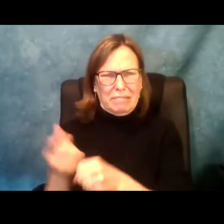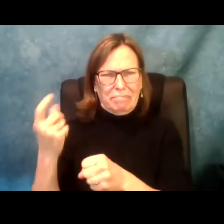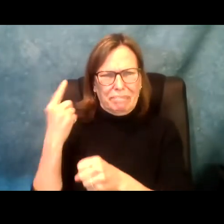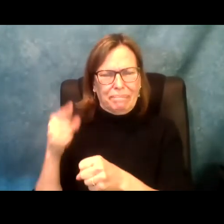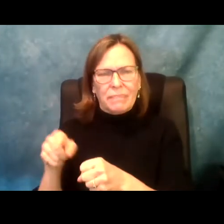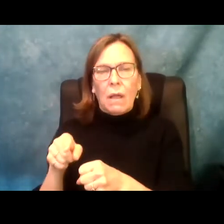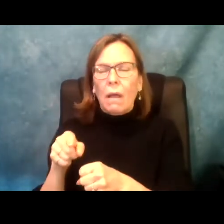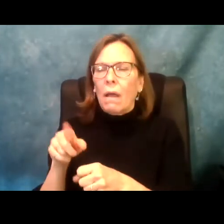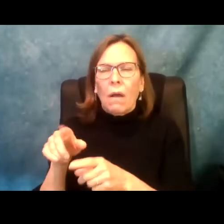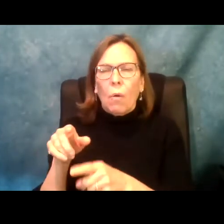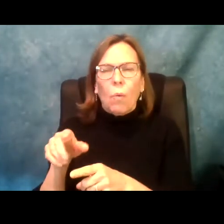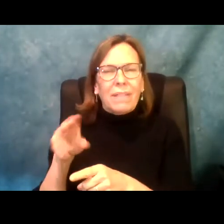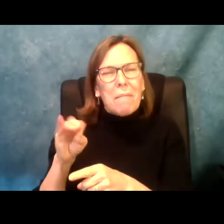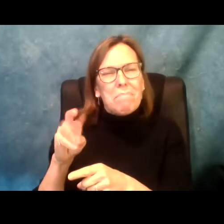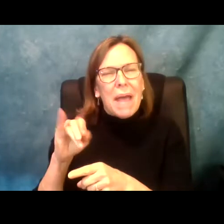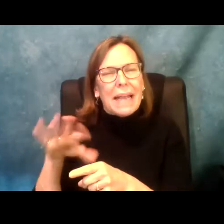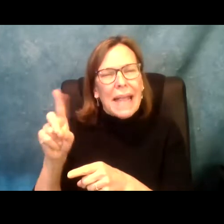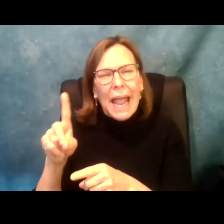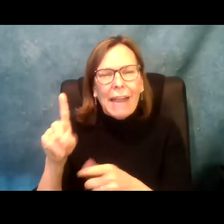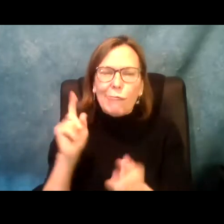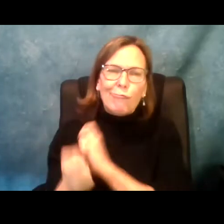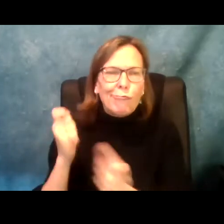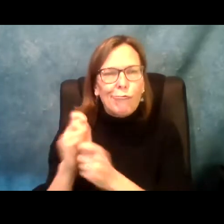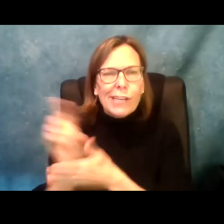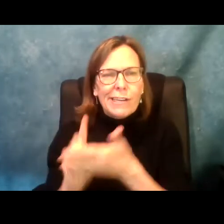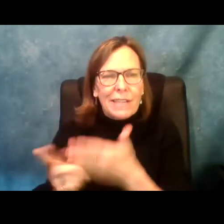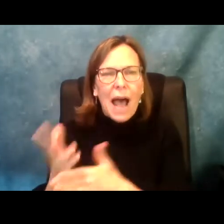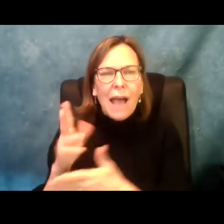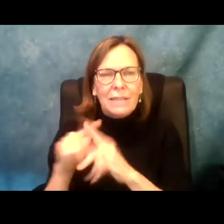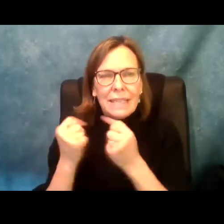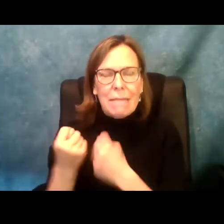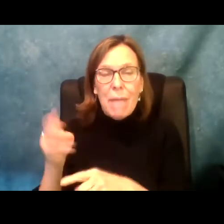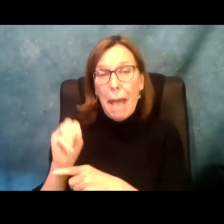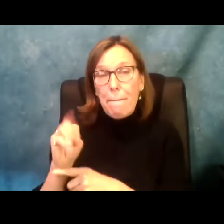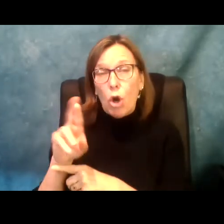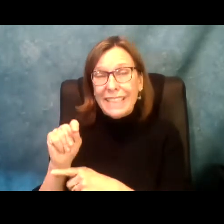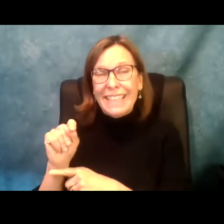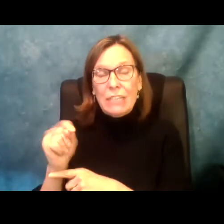quotation marks every time, that they are on the backs of